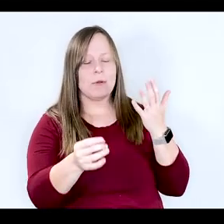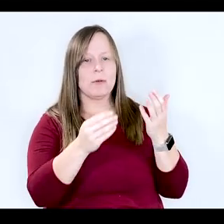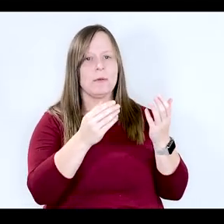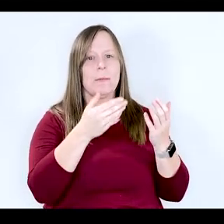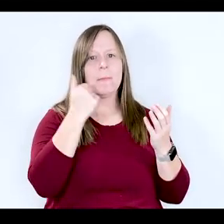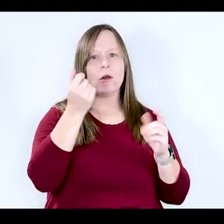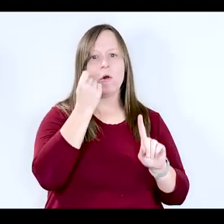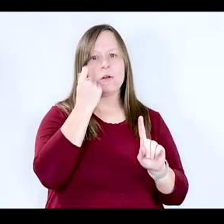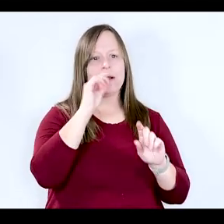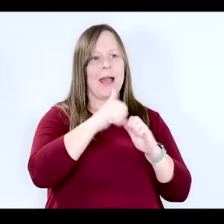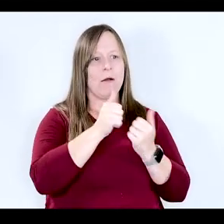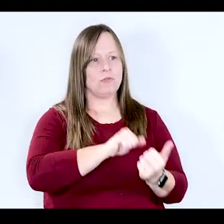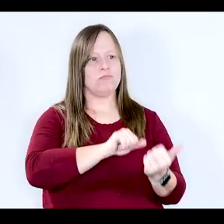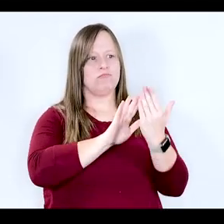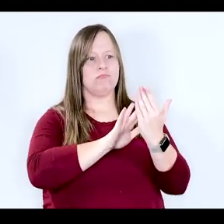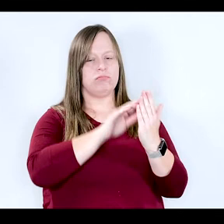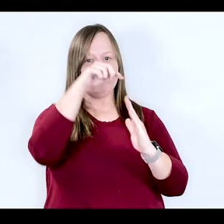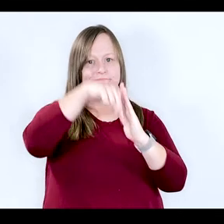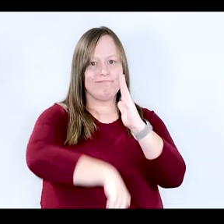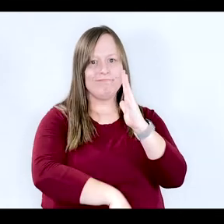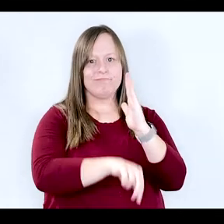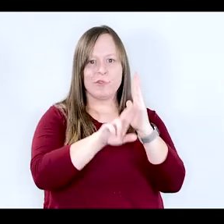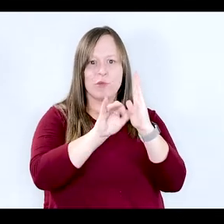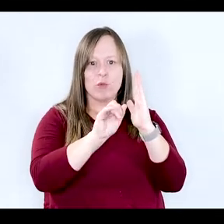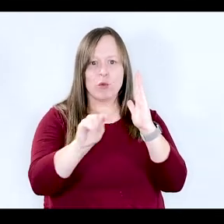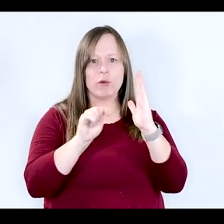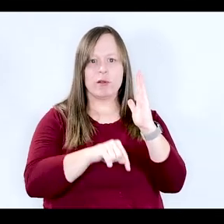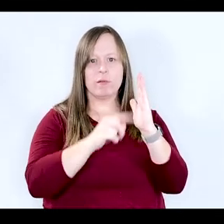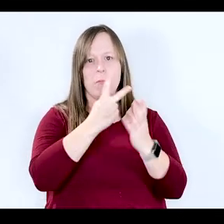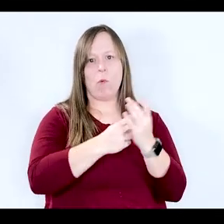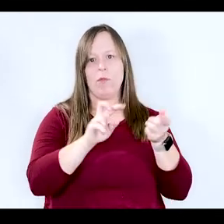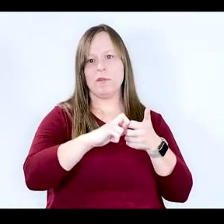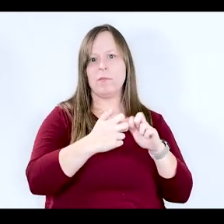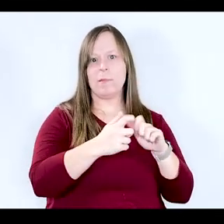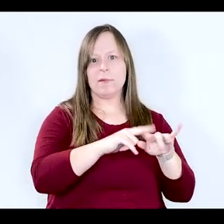understanding of how to kind of get to the root of both of these problems.